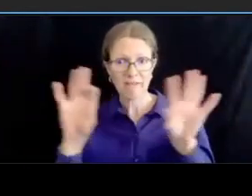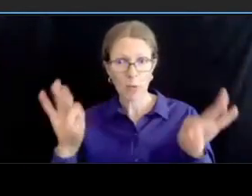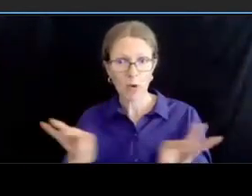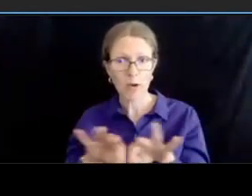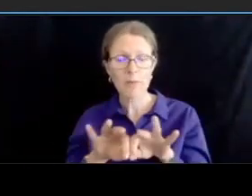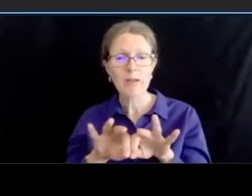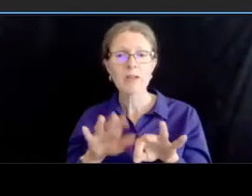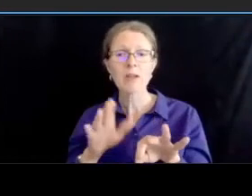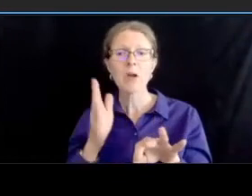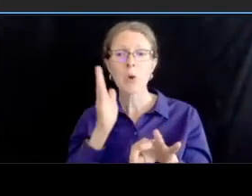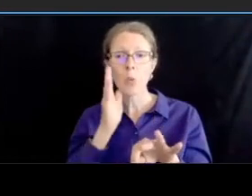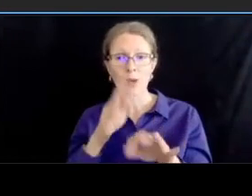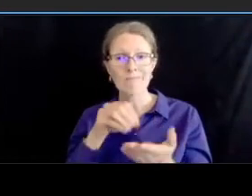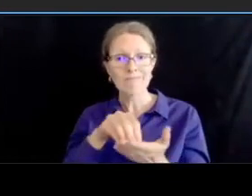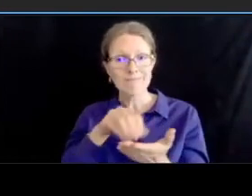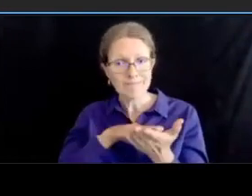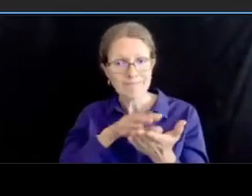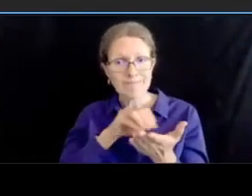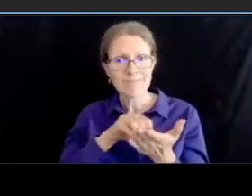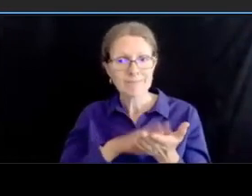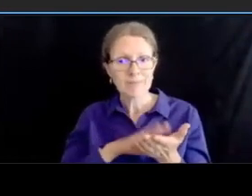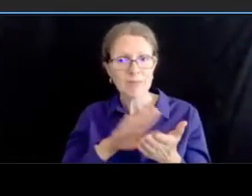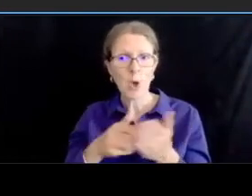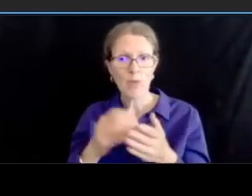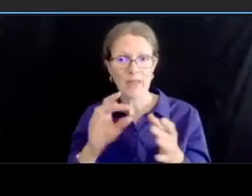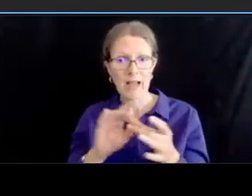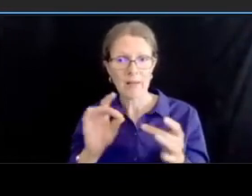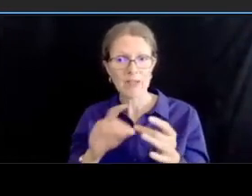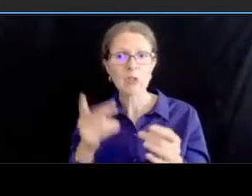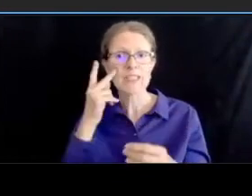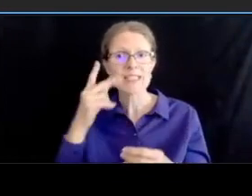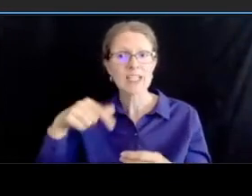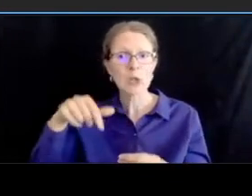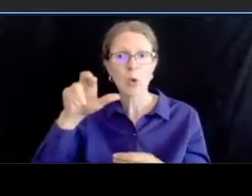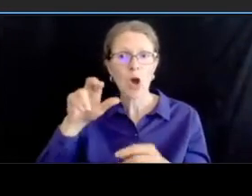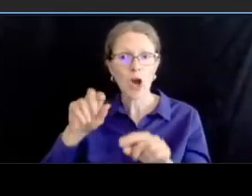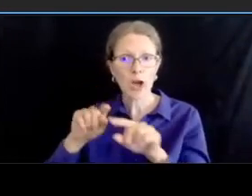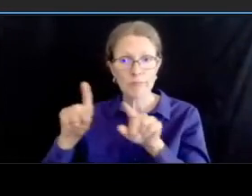if you could take a picture of that you will get the title six form um please note again as